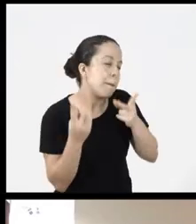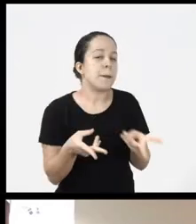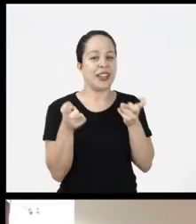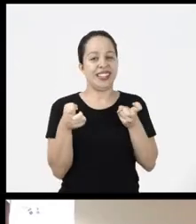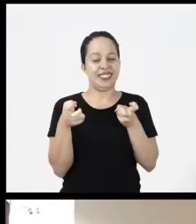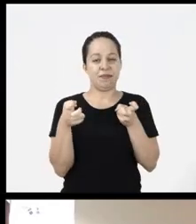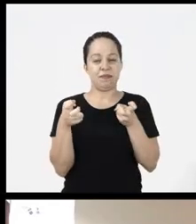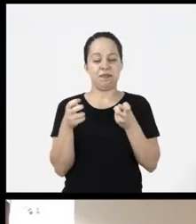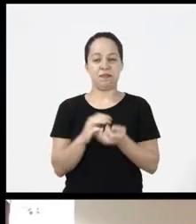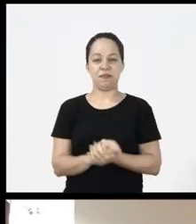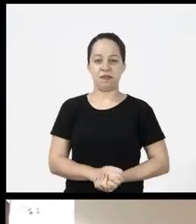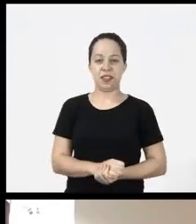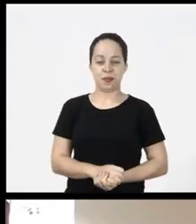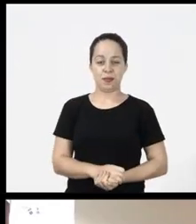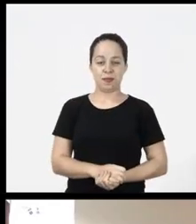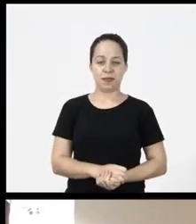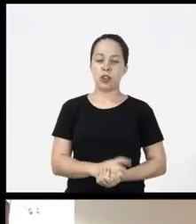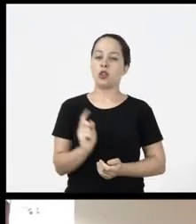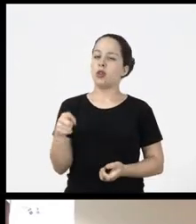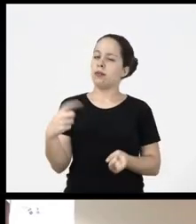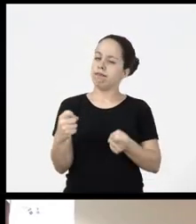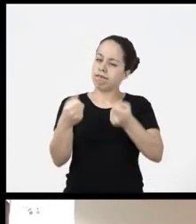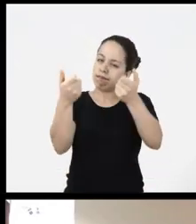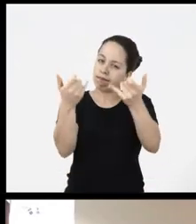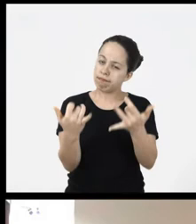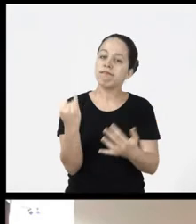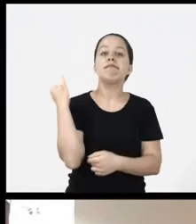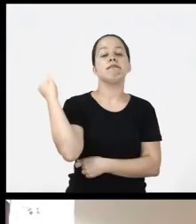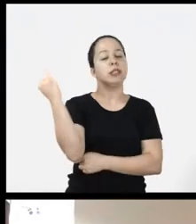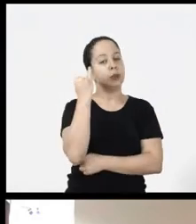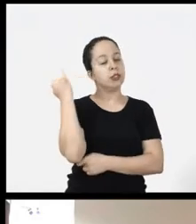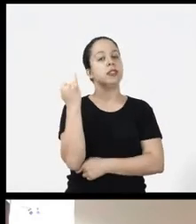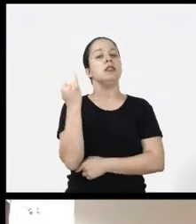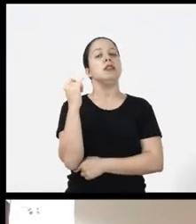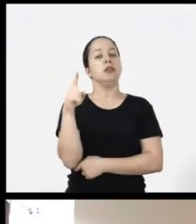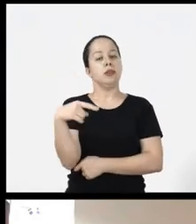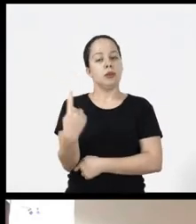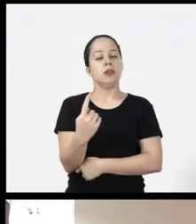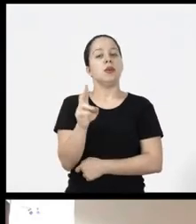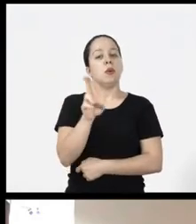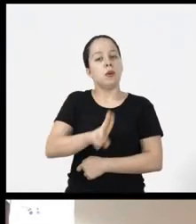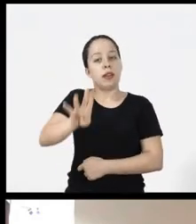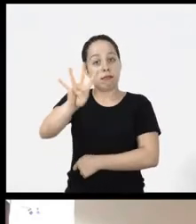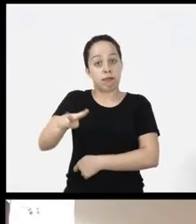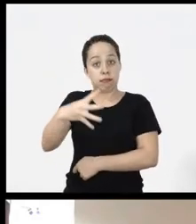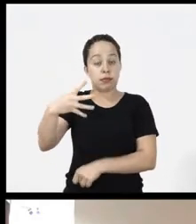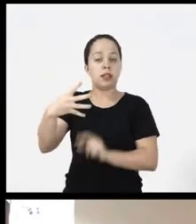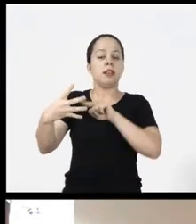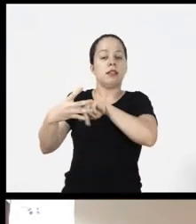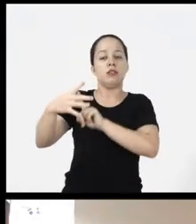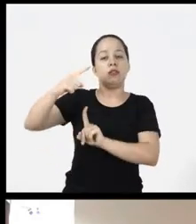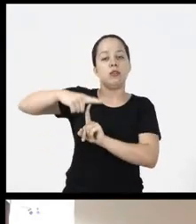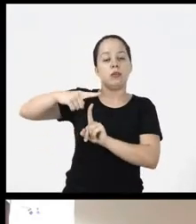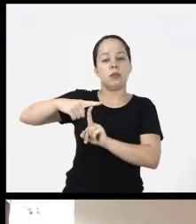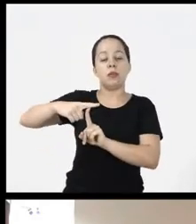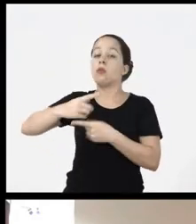an alternative for it is we reinforce that it is important that we use tables of this